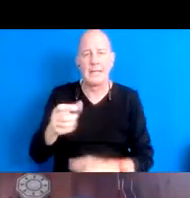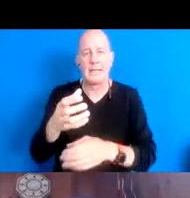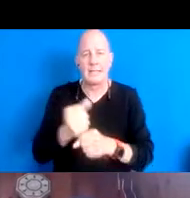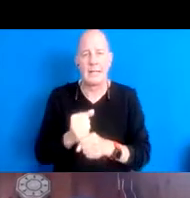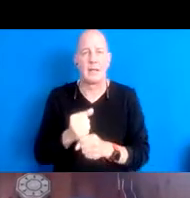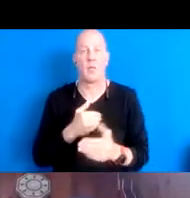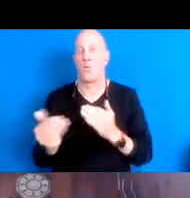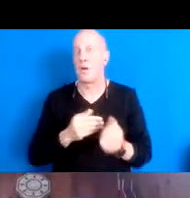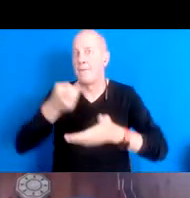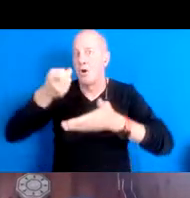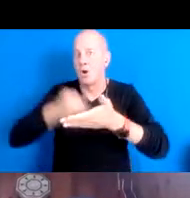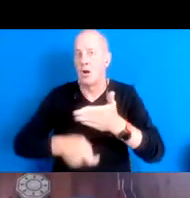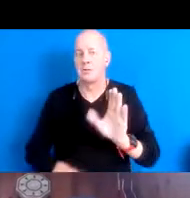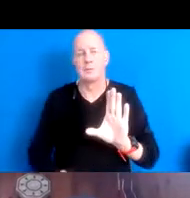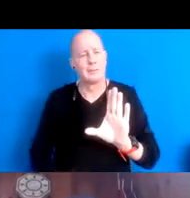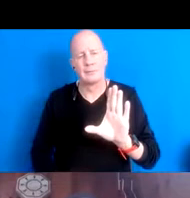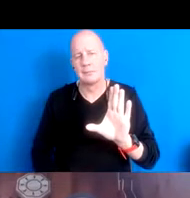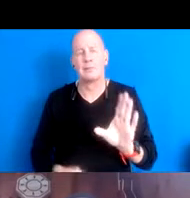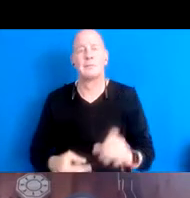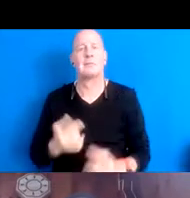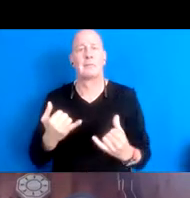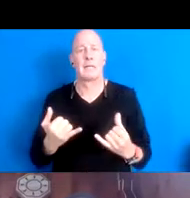15:40:13 We're at the tipping edge of that.